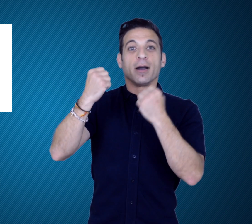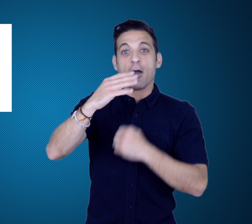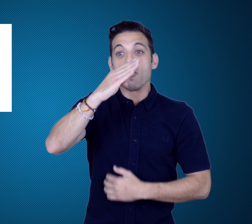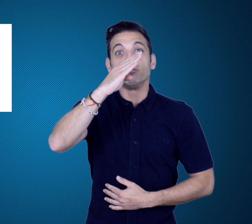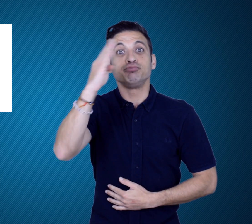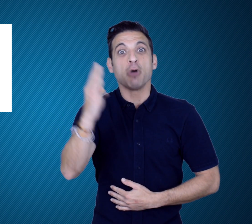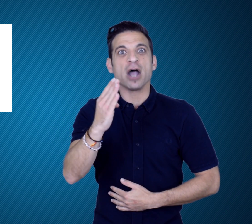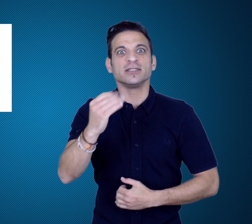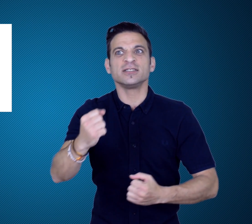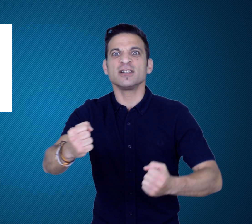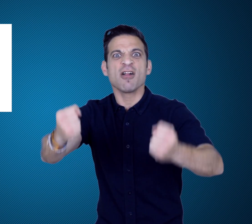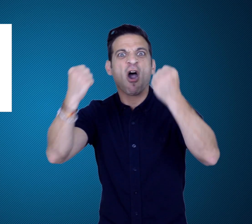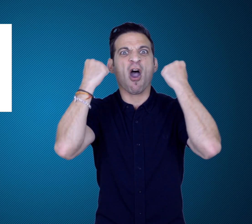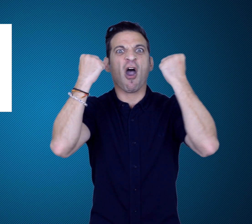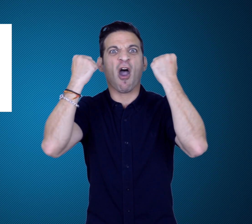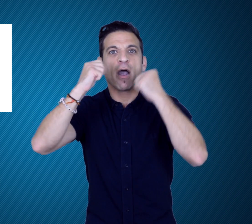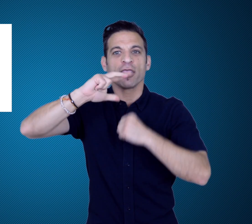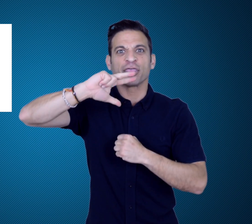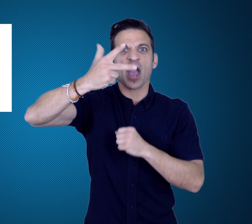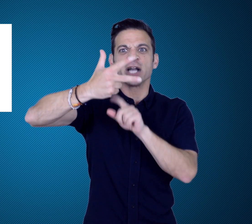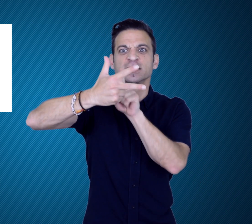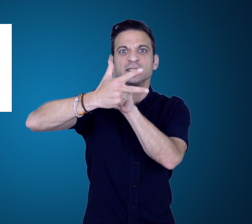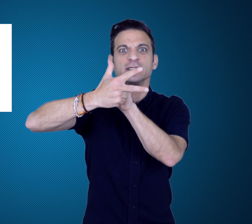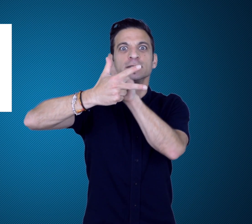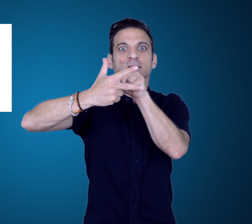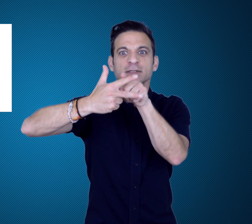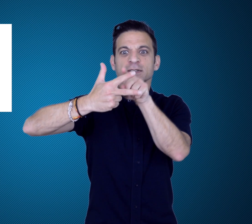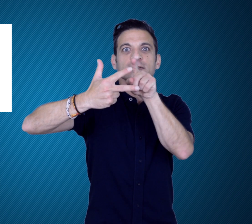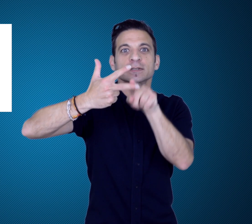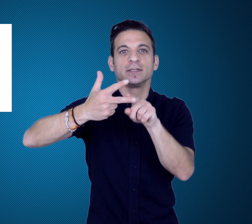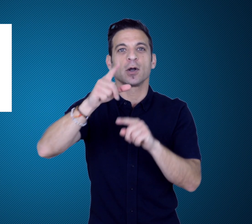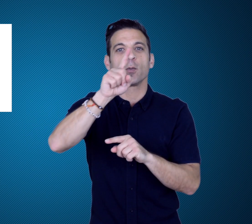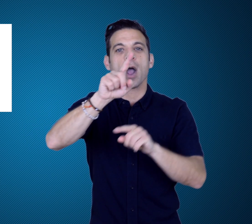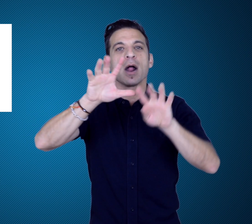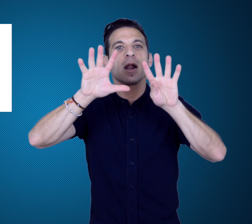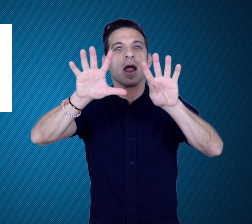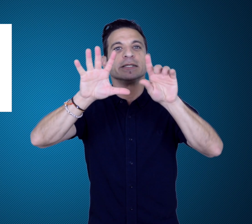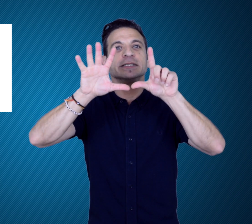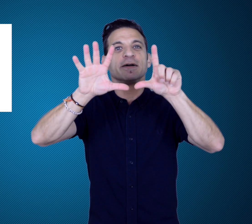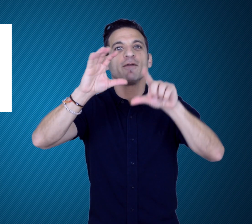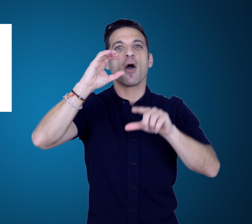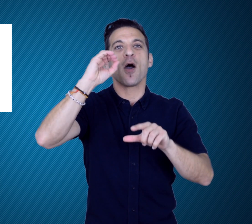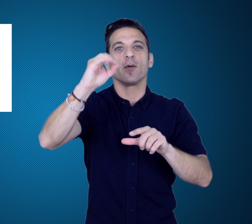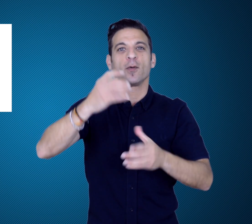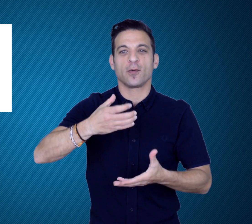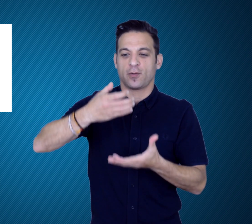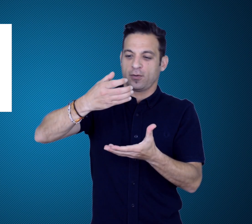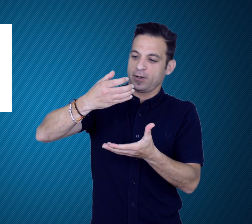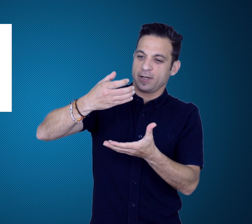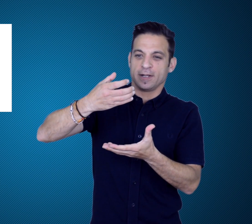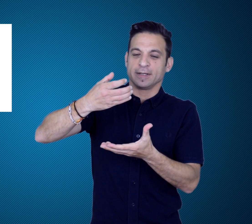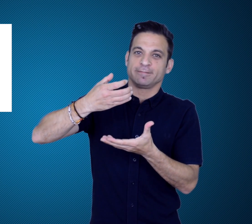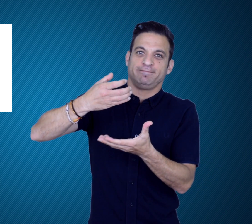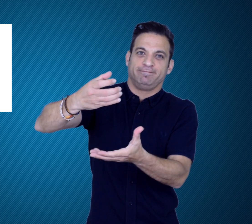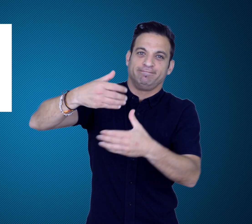When Brazil won the World Cup for the third time in 1970,